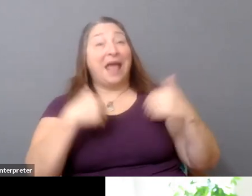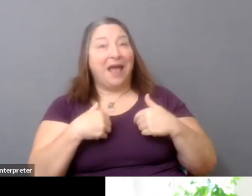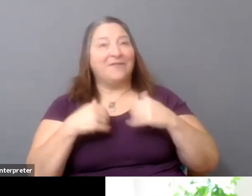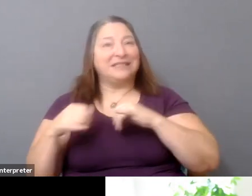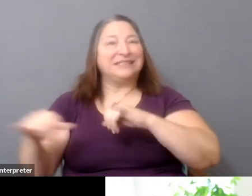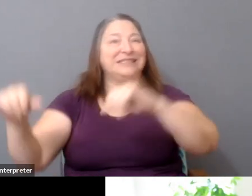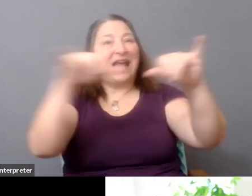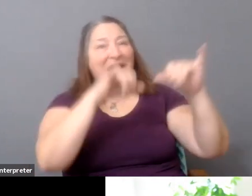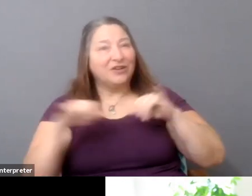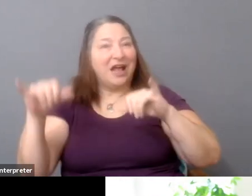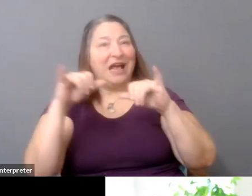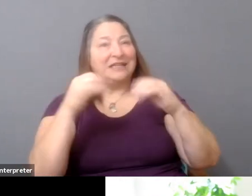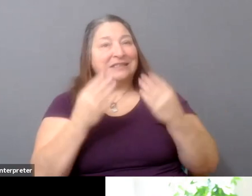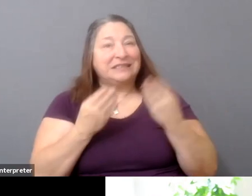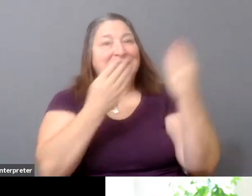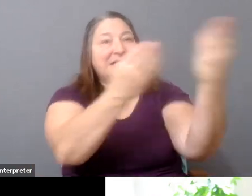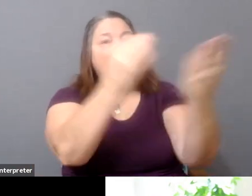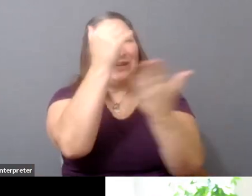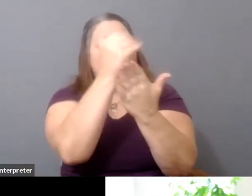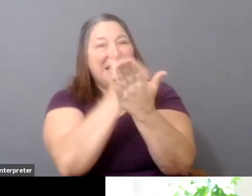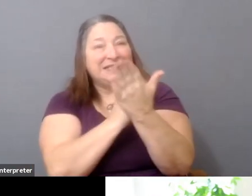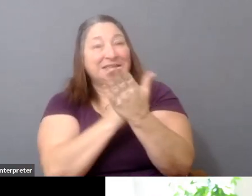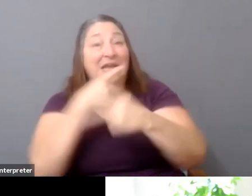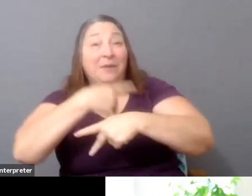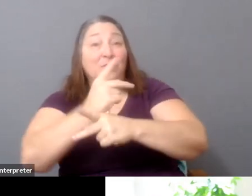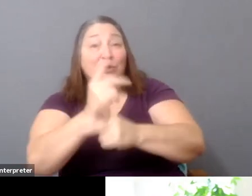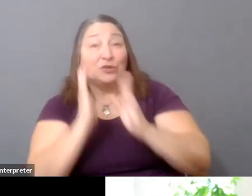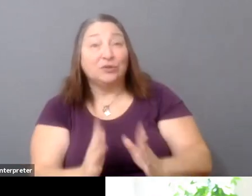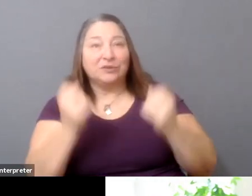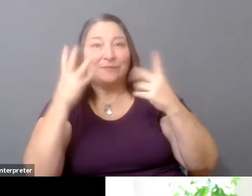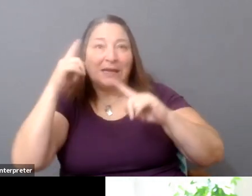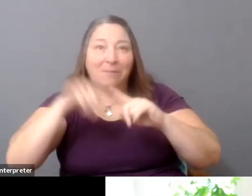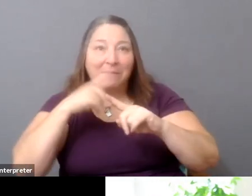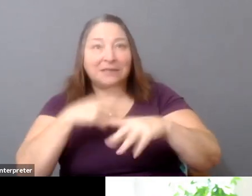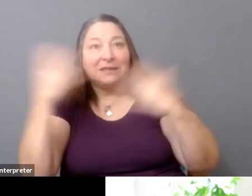And producers often have to spend months and months and a lot of money creating deliverables.